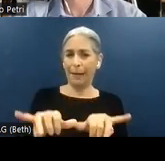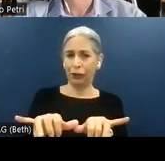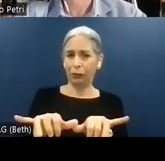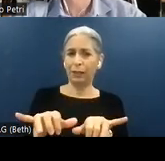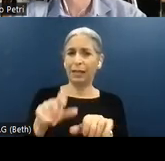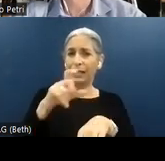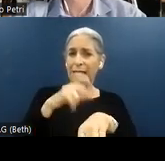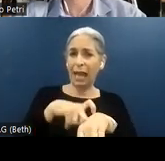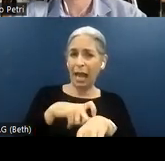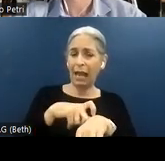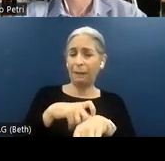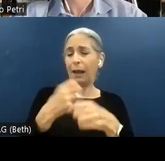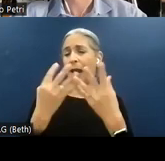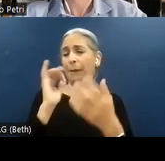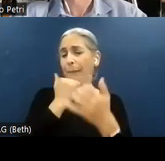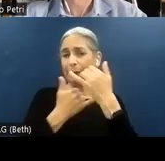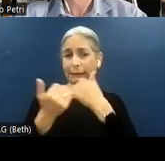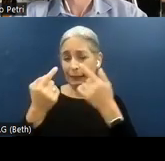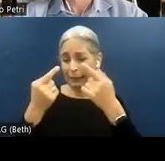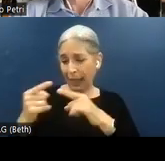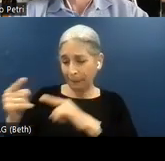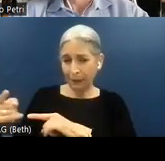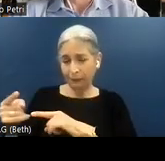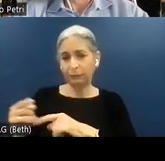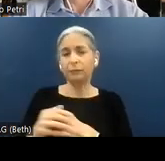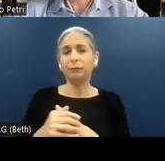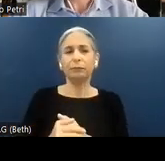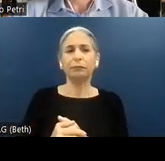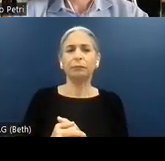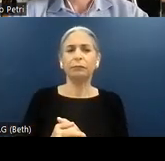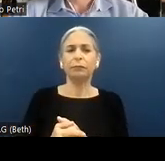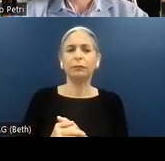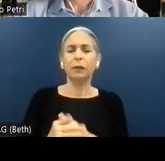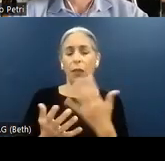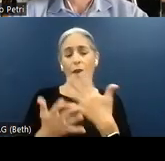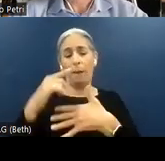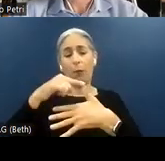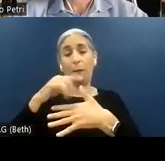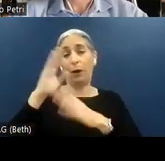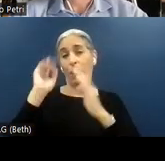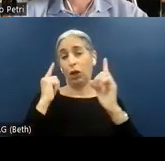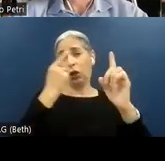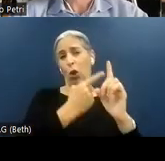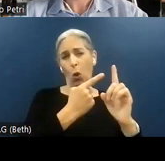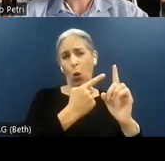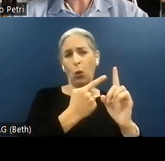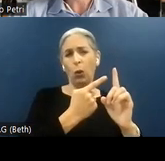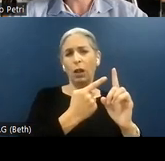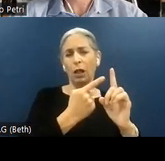of mistakes made, and so on. The primary goal of an in-use audit is to